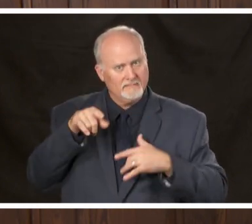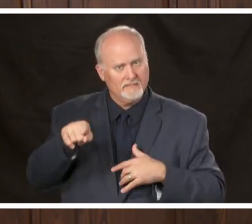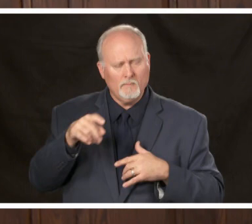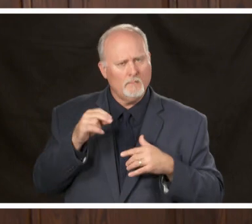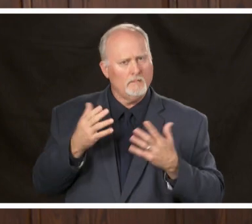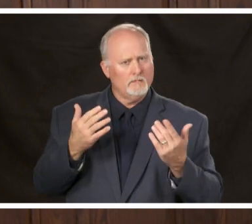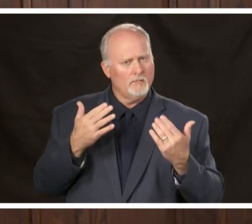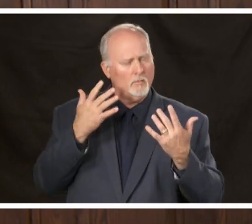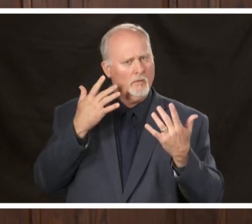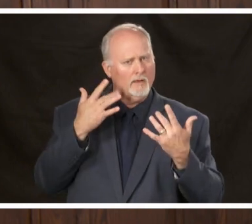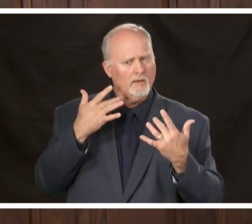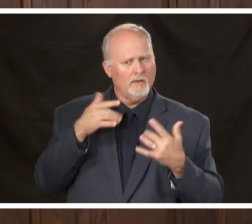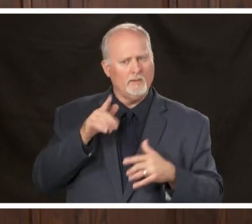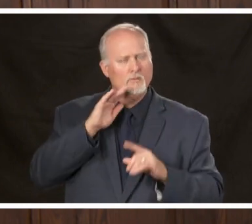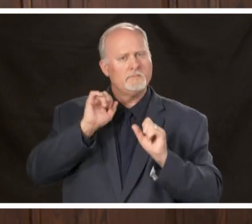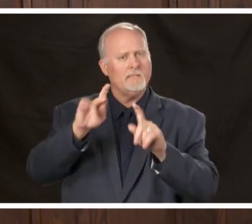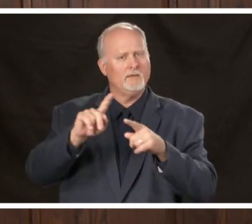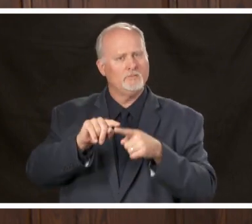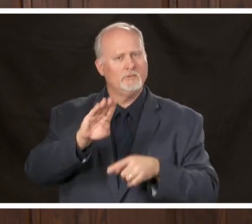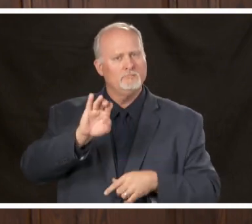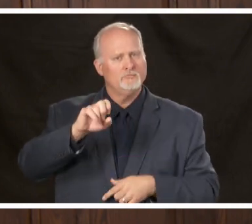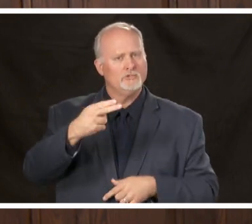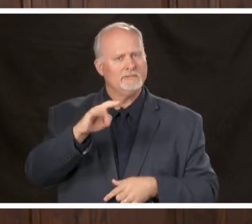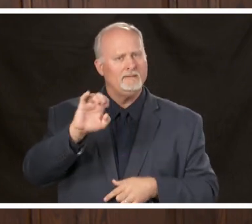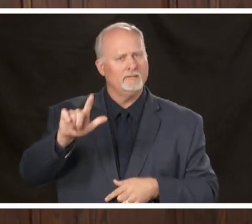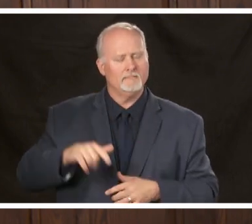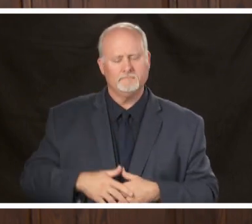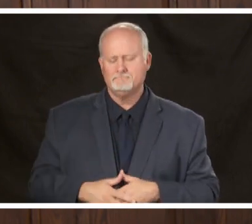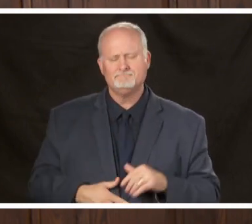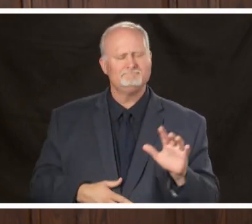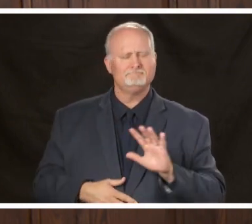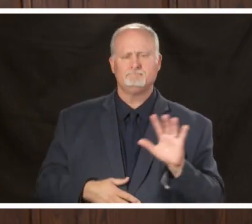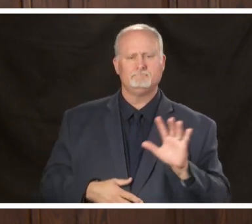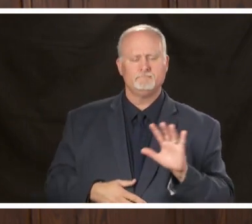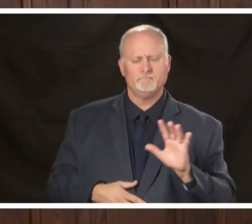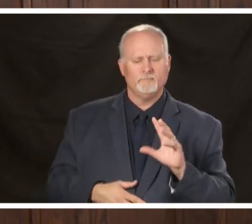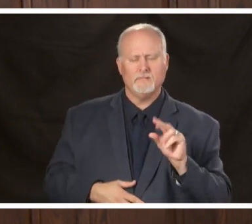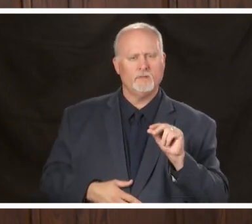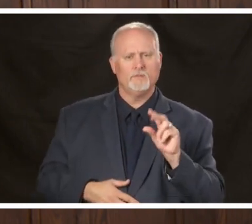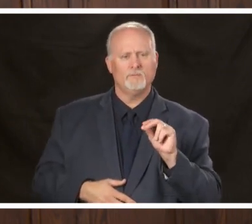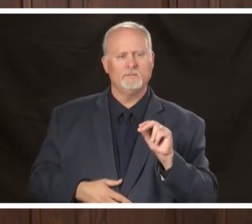little bit more about that decision no I think there was a little communication